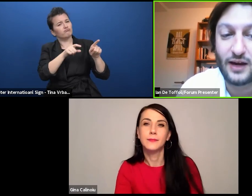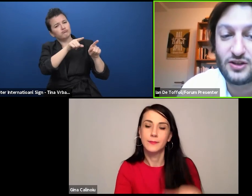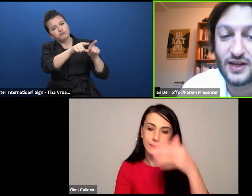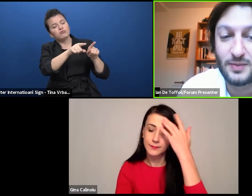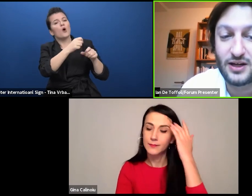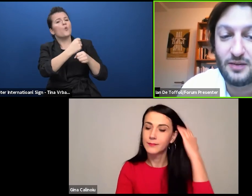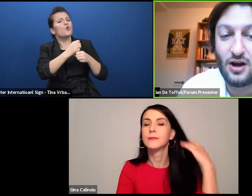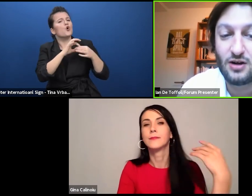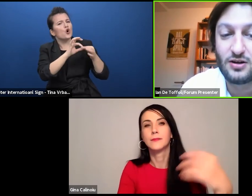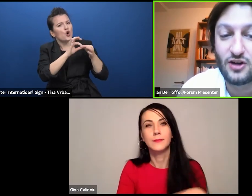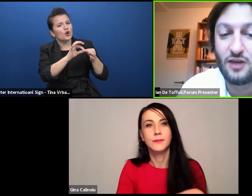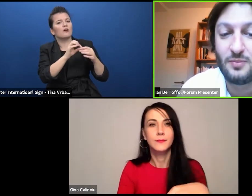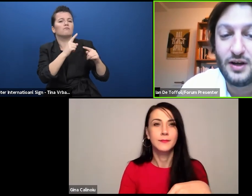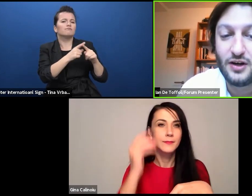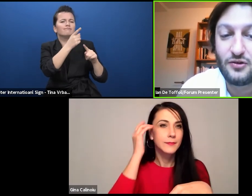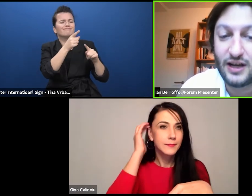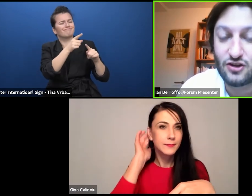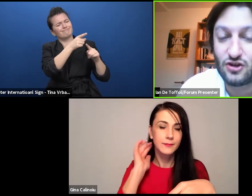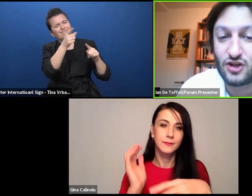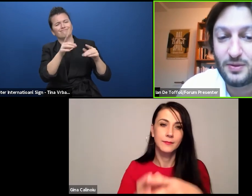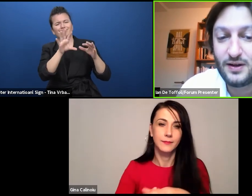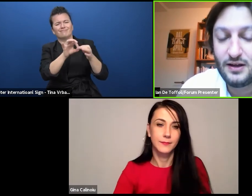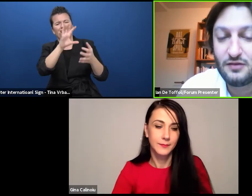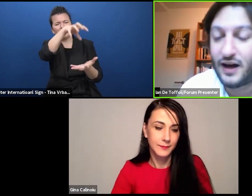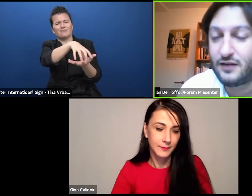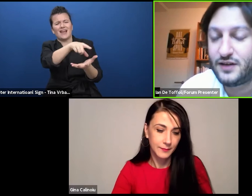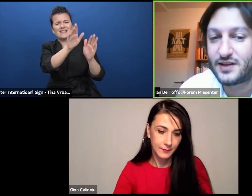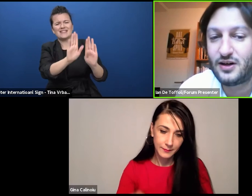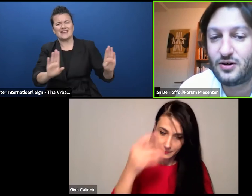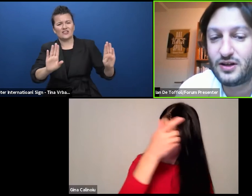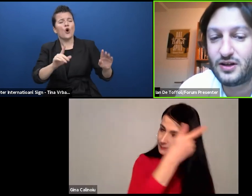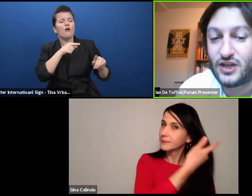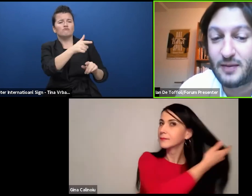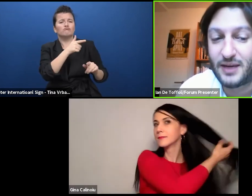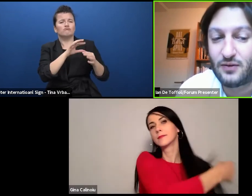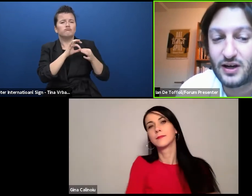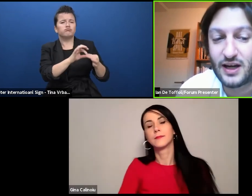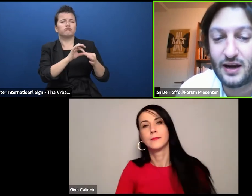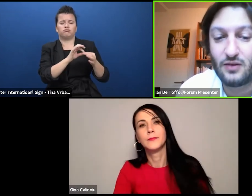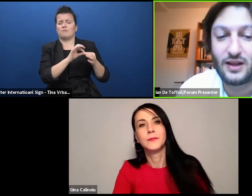which has become a long-term relationship. Five years ago, Gina began working with the